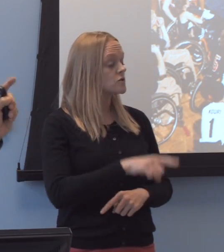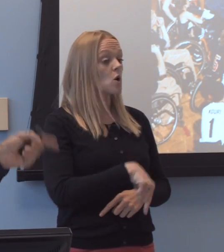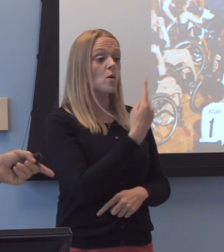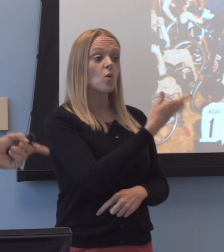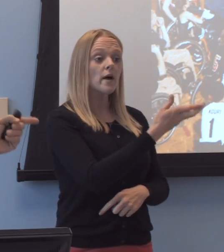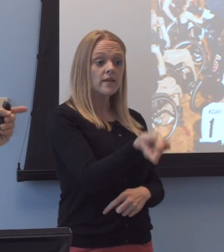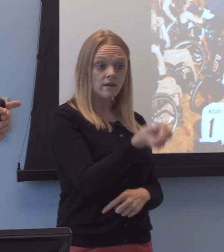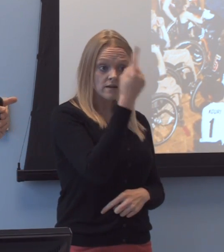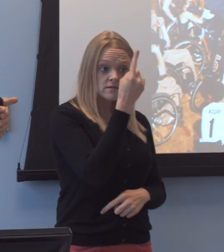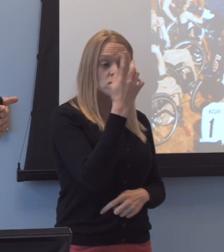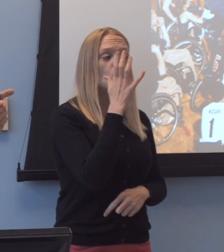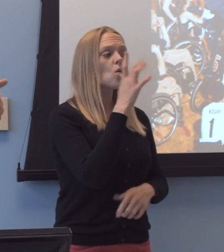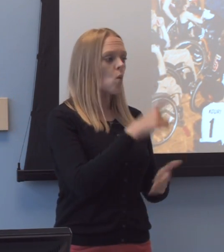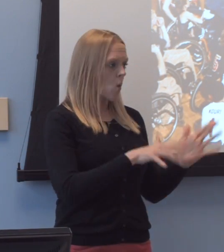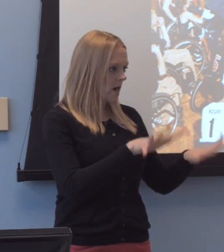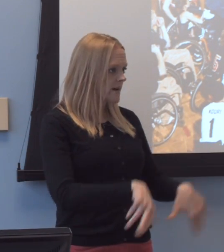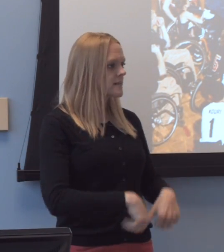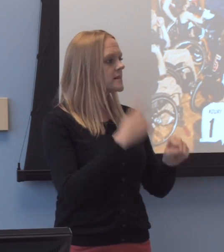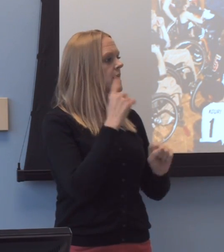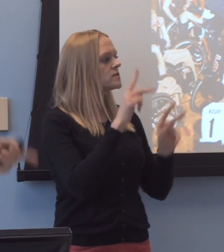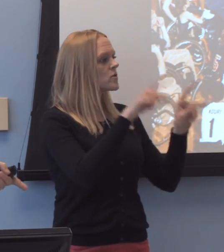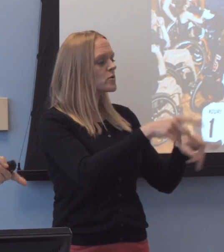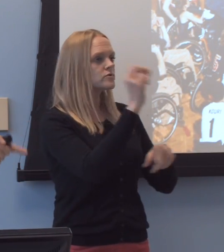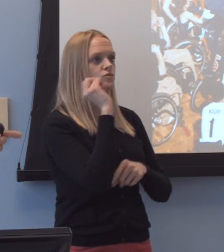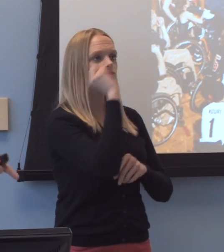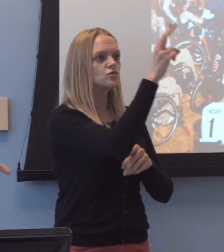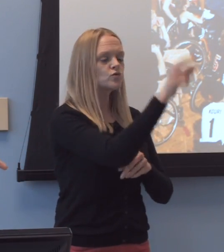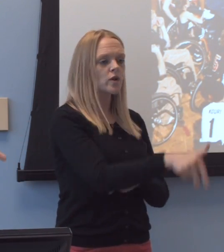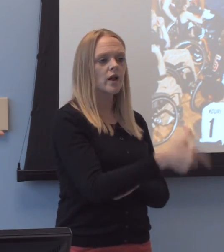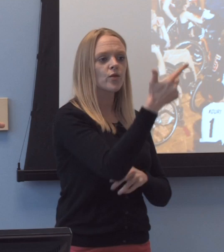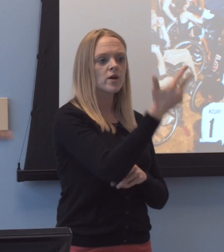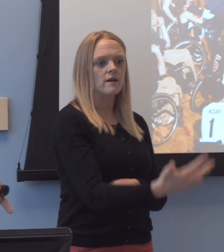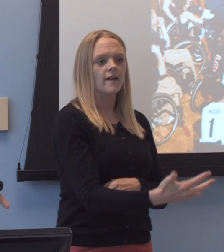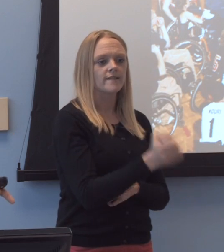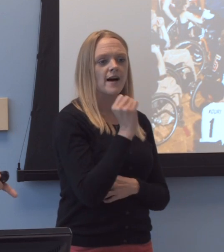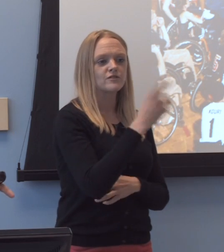"is what it takes for someone to shoot and make "three out of five shots from three-point line."